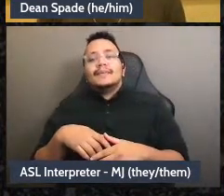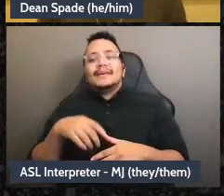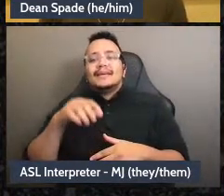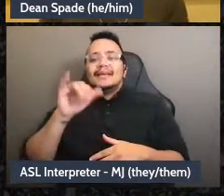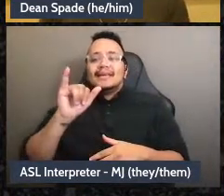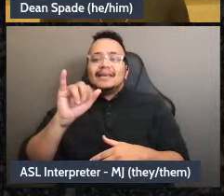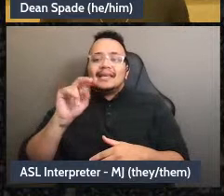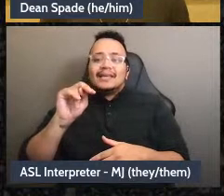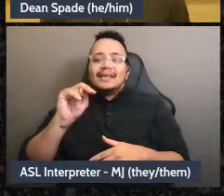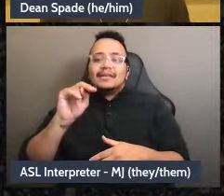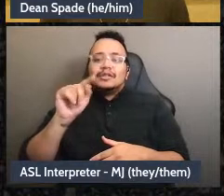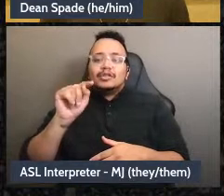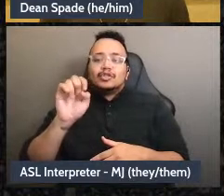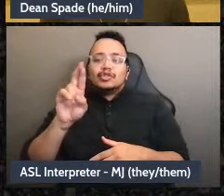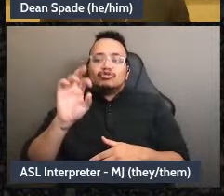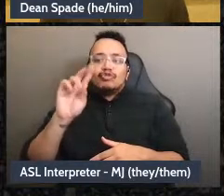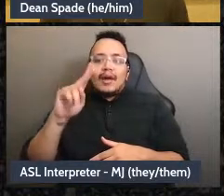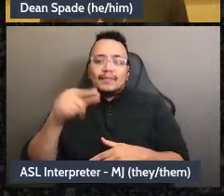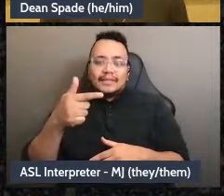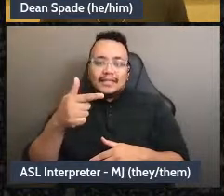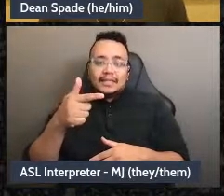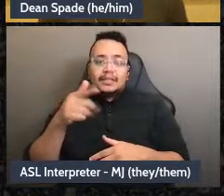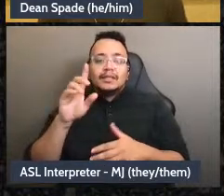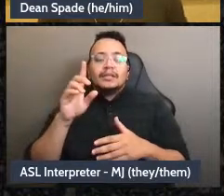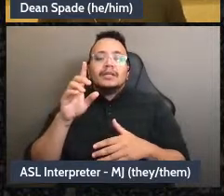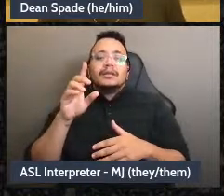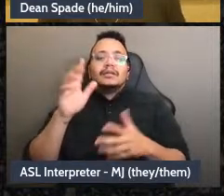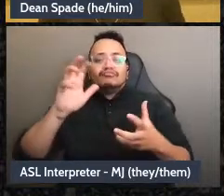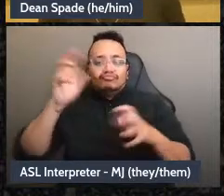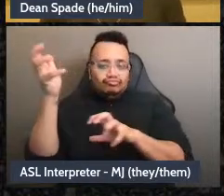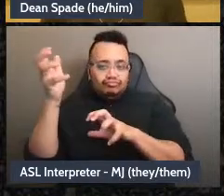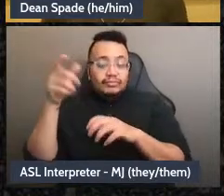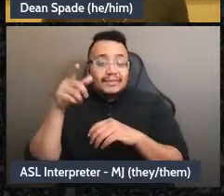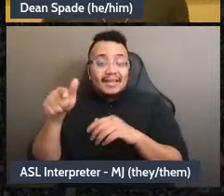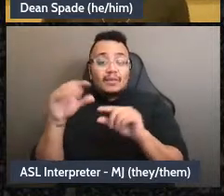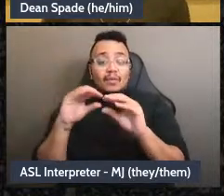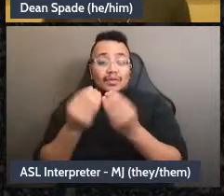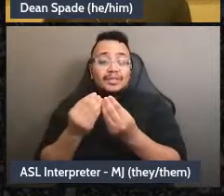about conflict in groups that I'm really excited about and that you can register for. Maybe someone